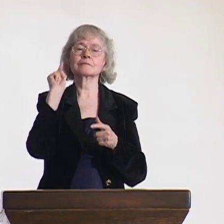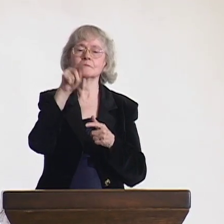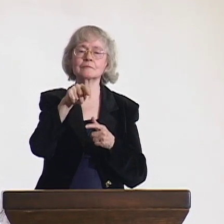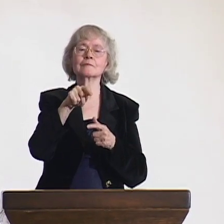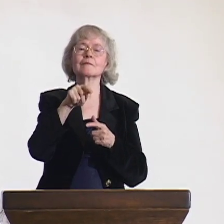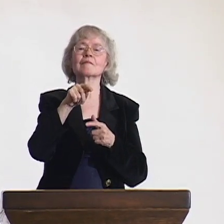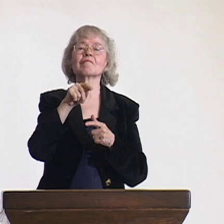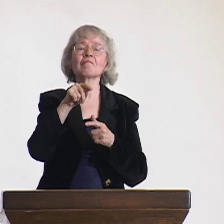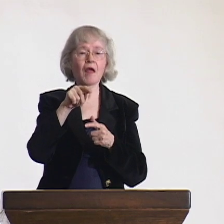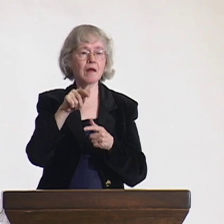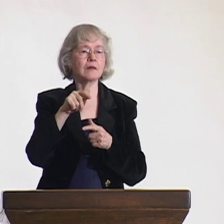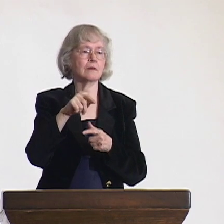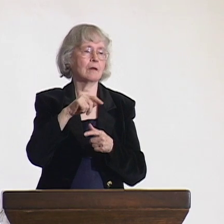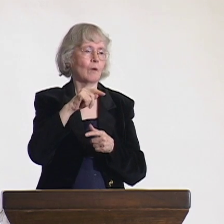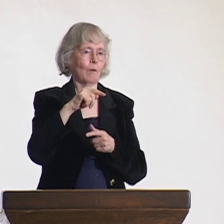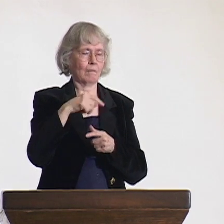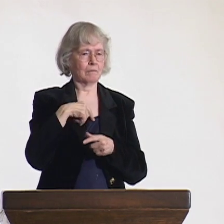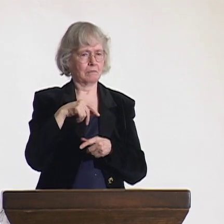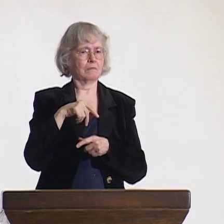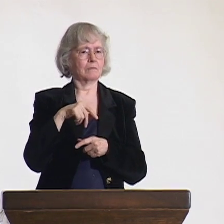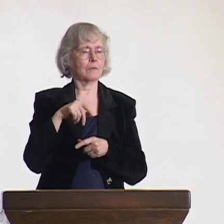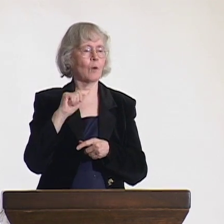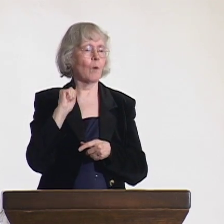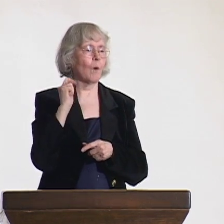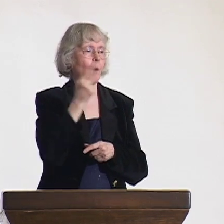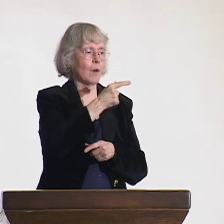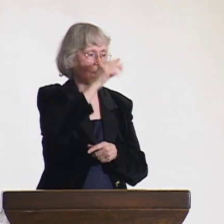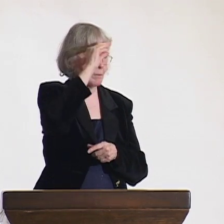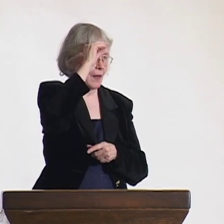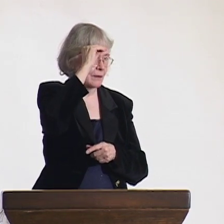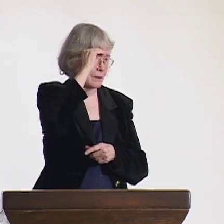Keep in mind, the Deaf clubs were limited to only men.